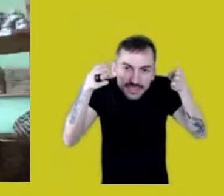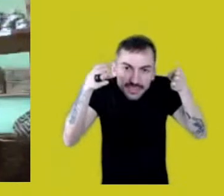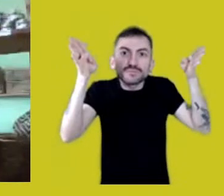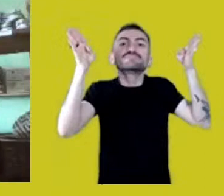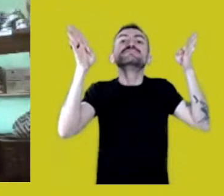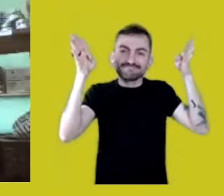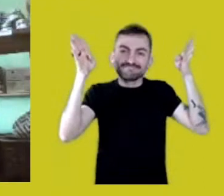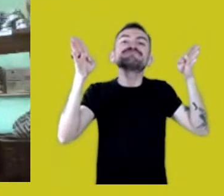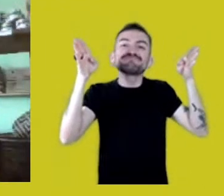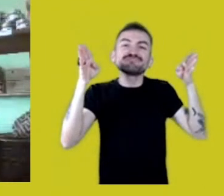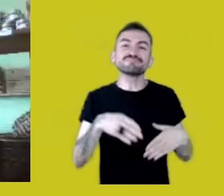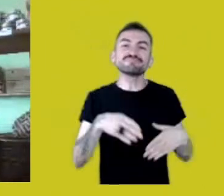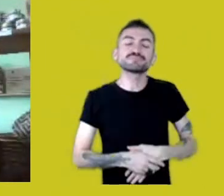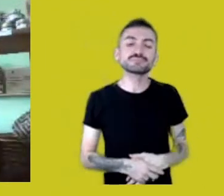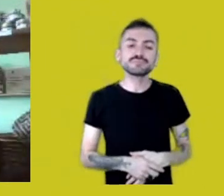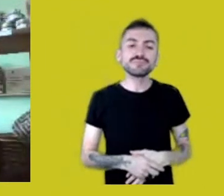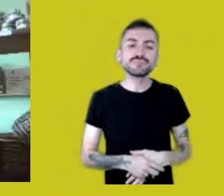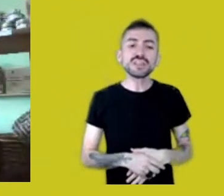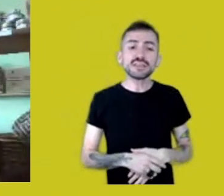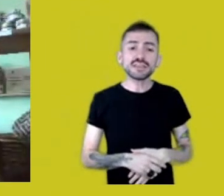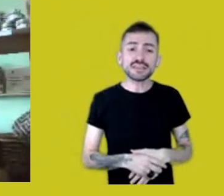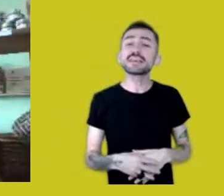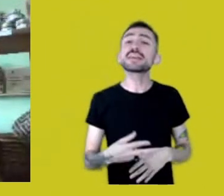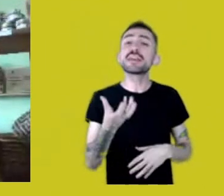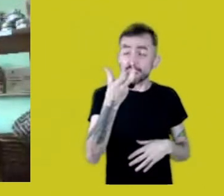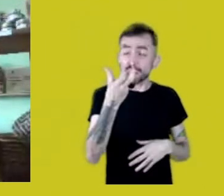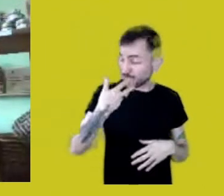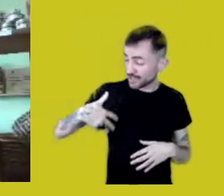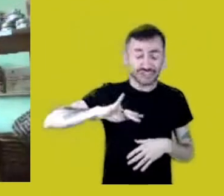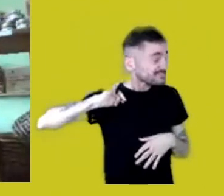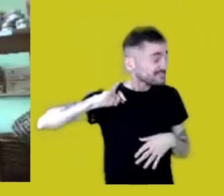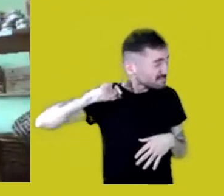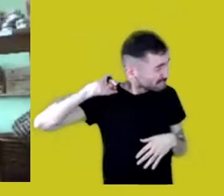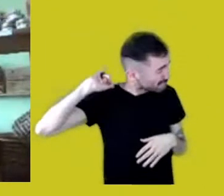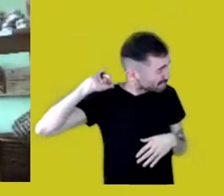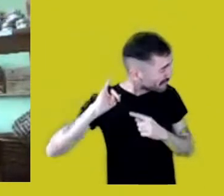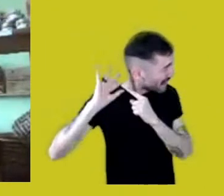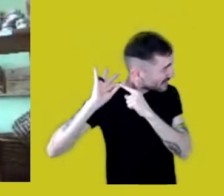And talking about what we hold dearest: the biomes.